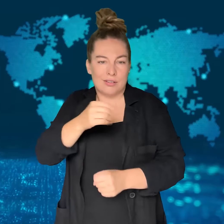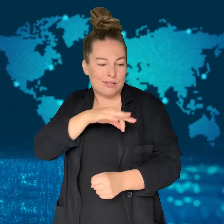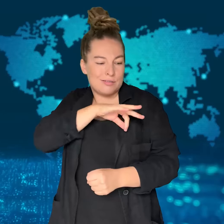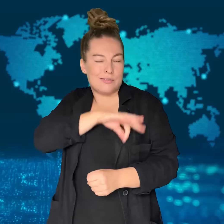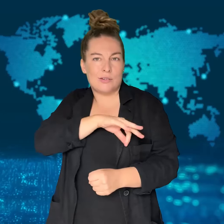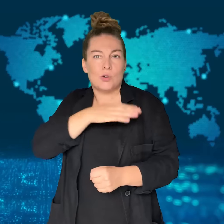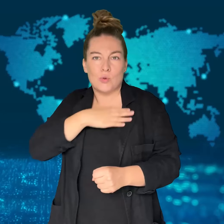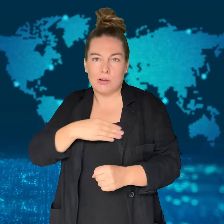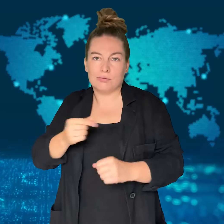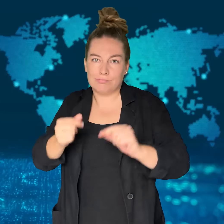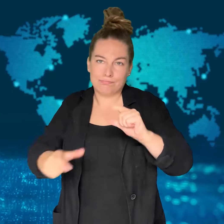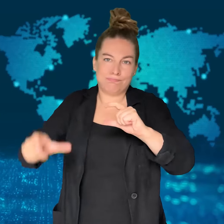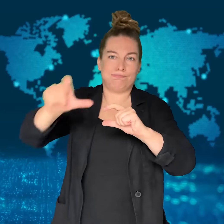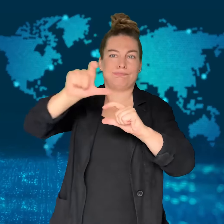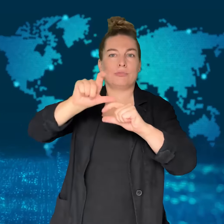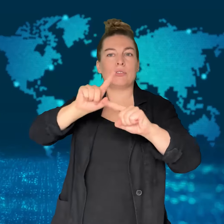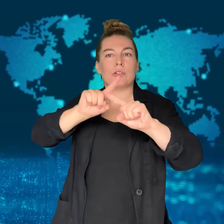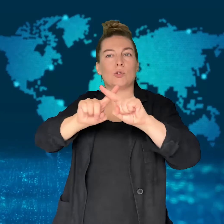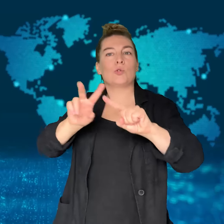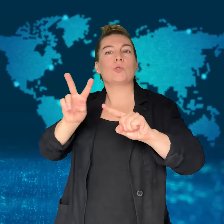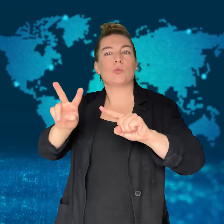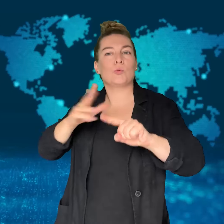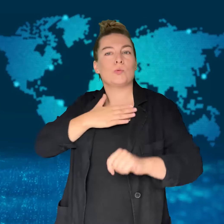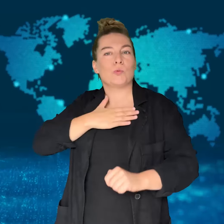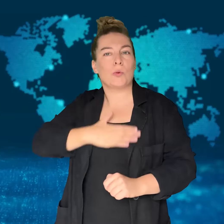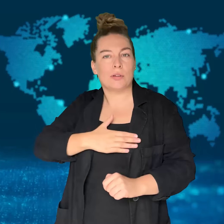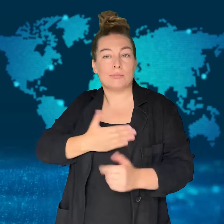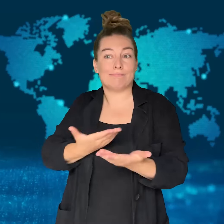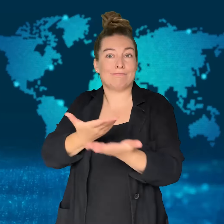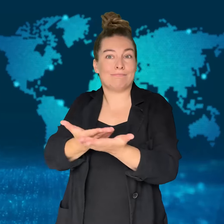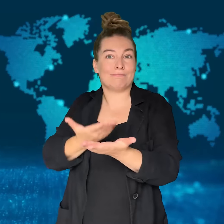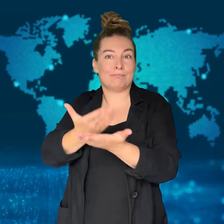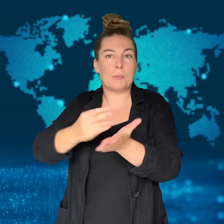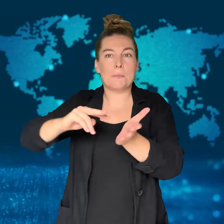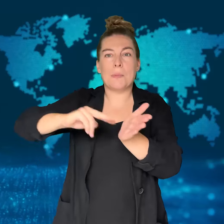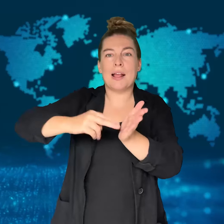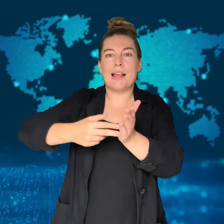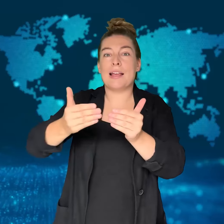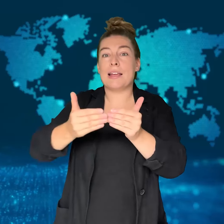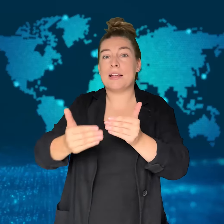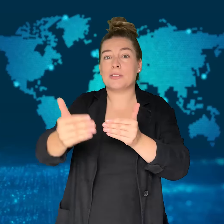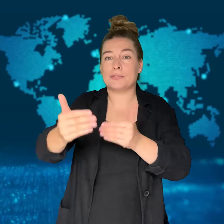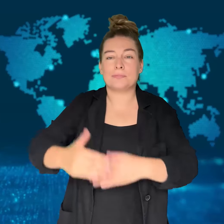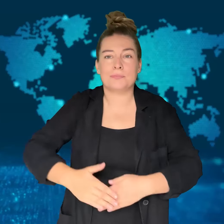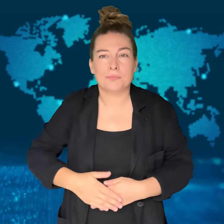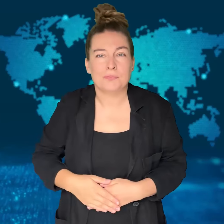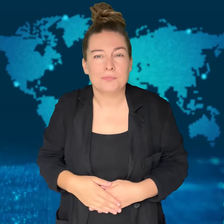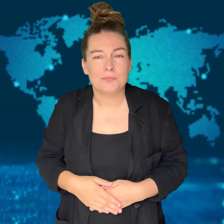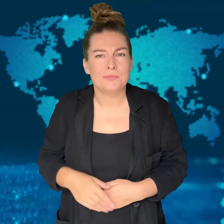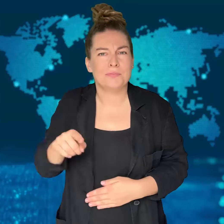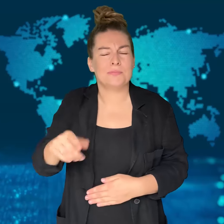and double the minimum daily wage.